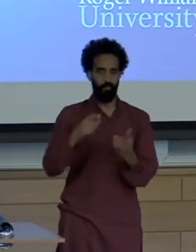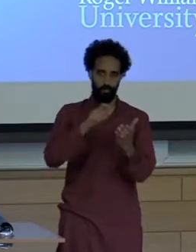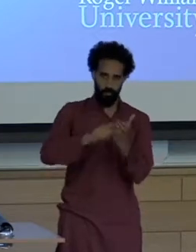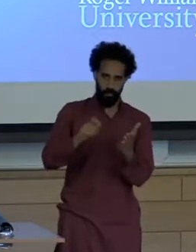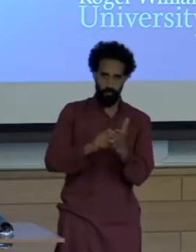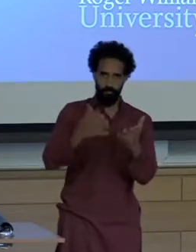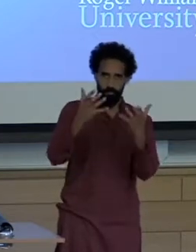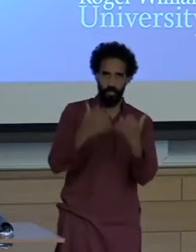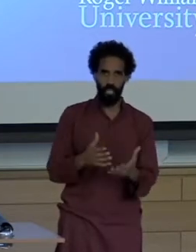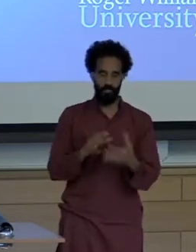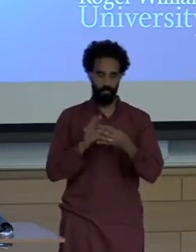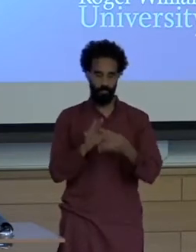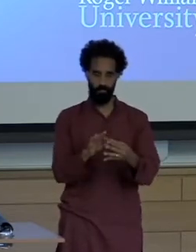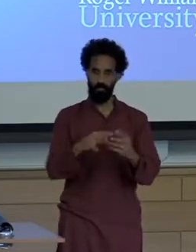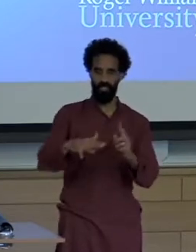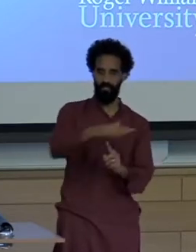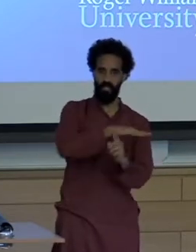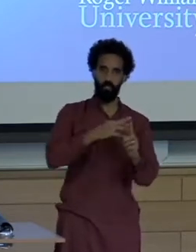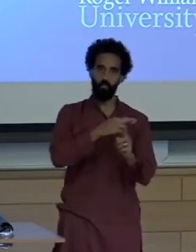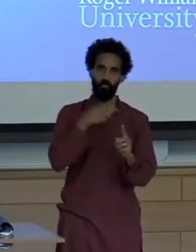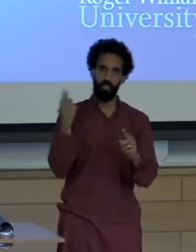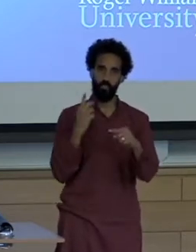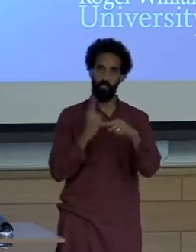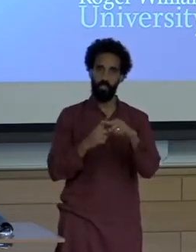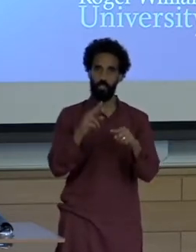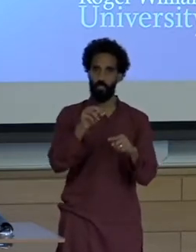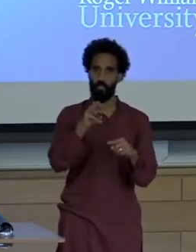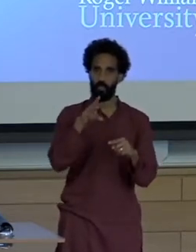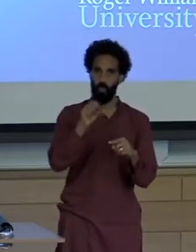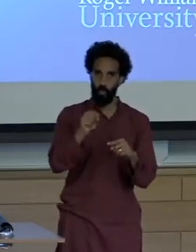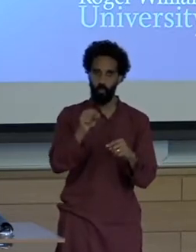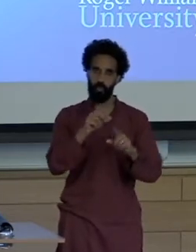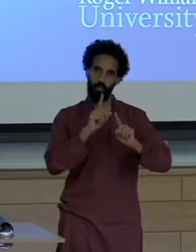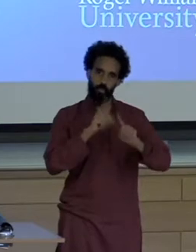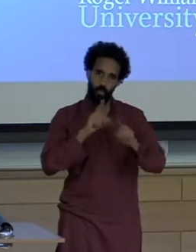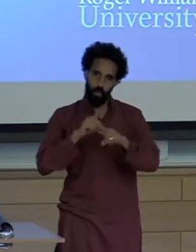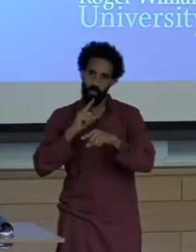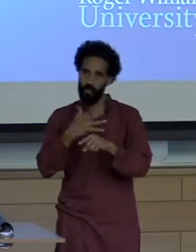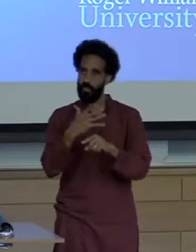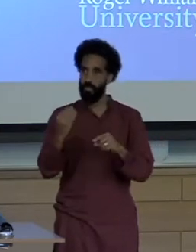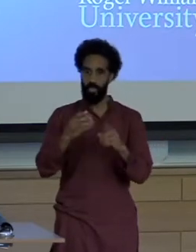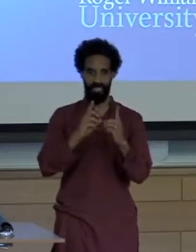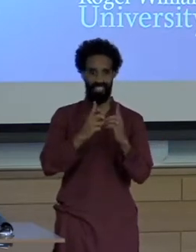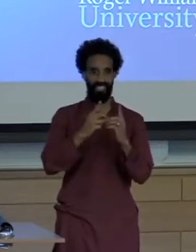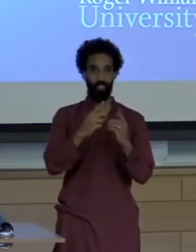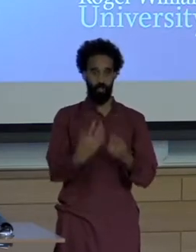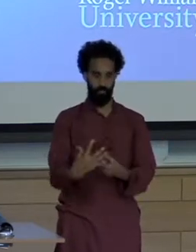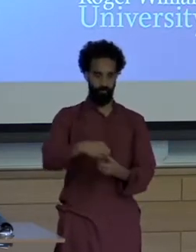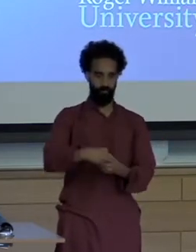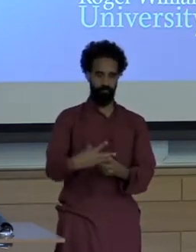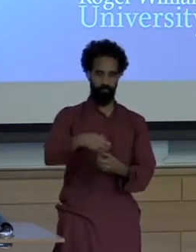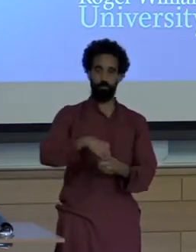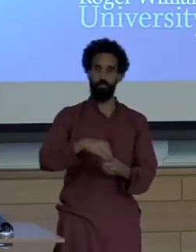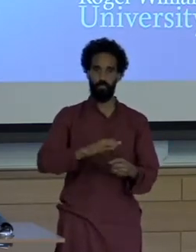environmental risk news reporting and Digital Inclusion in Latin America she's the co-author of